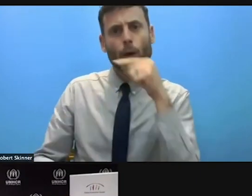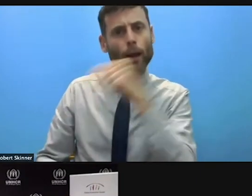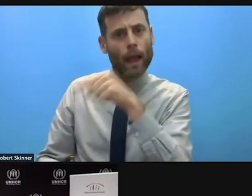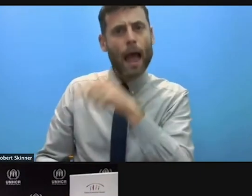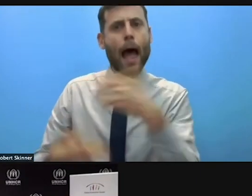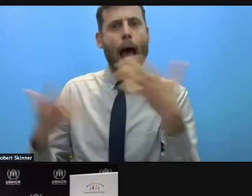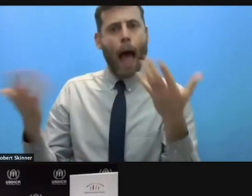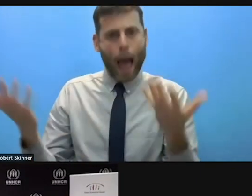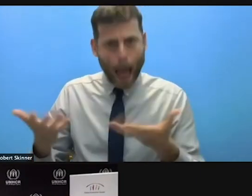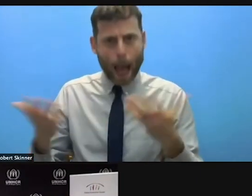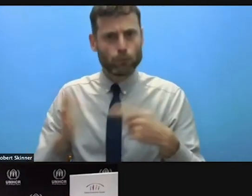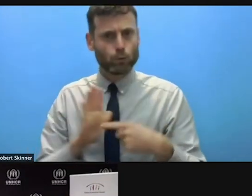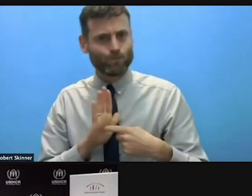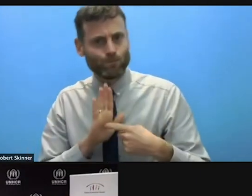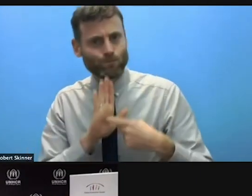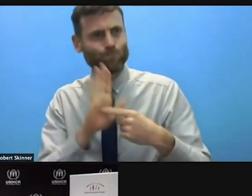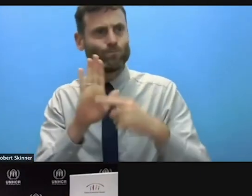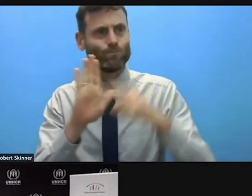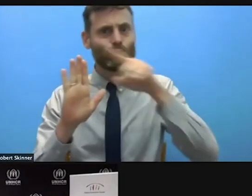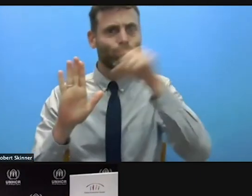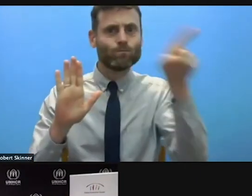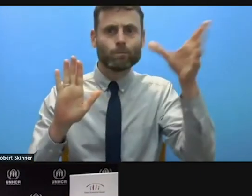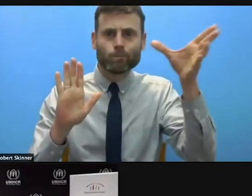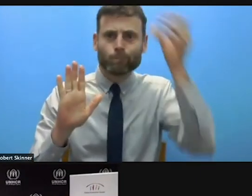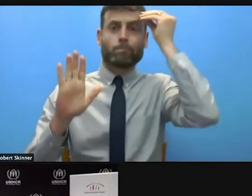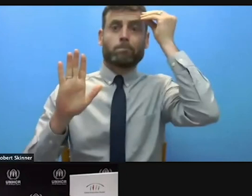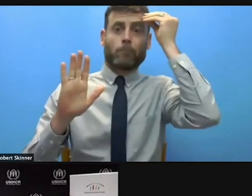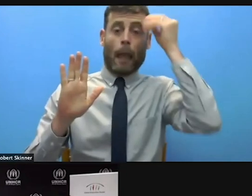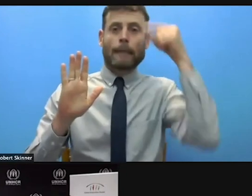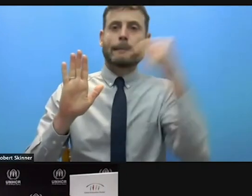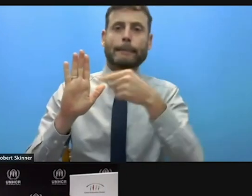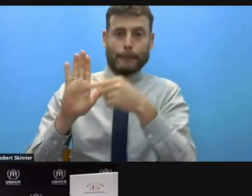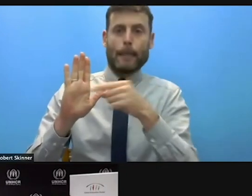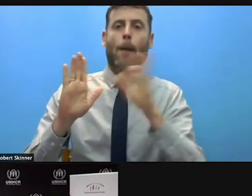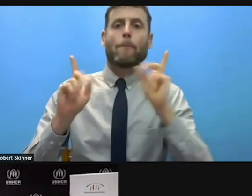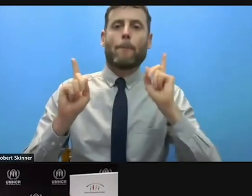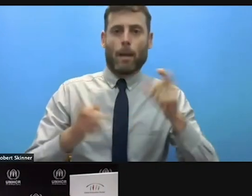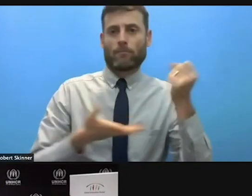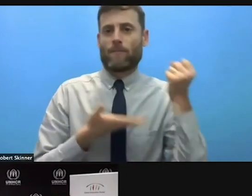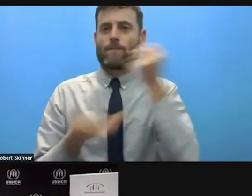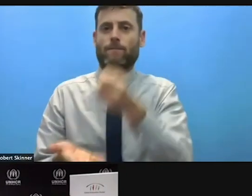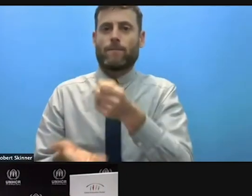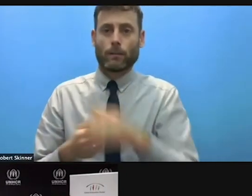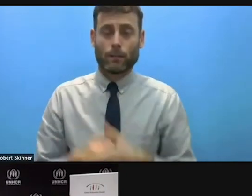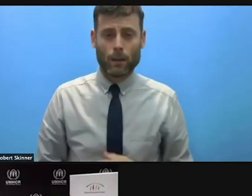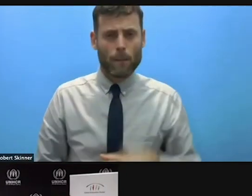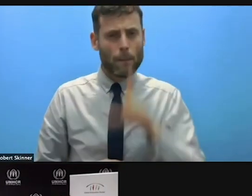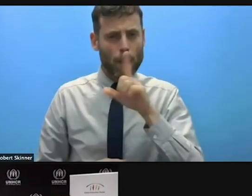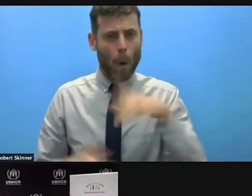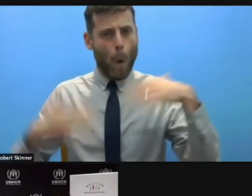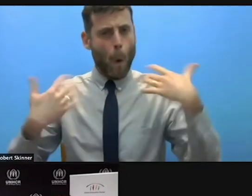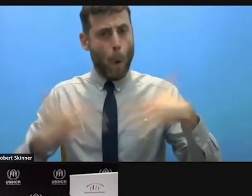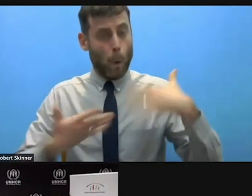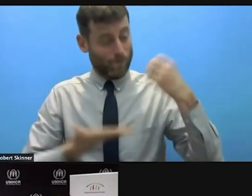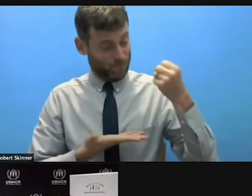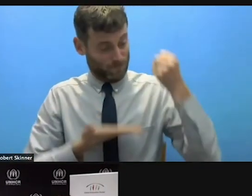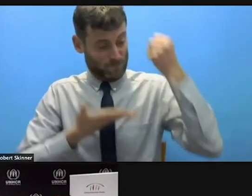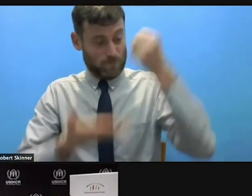As I said earlier 68% of the funding of the protections coming from just five donors. I assume